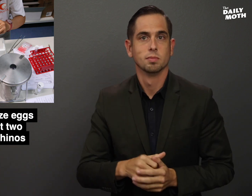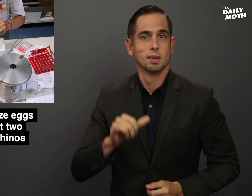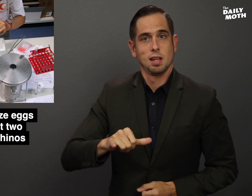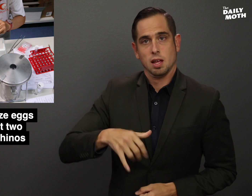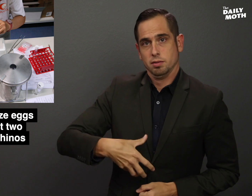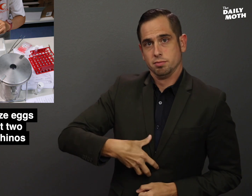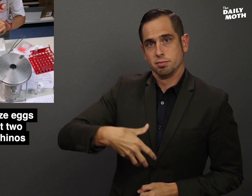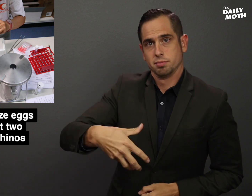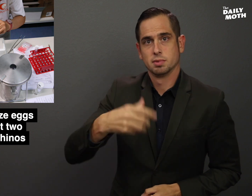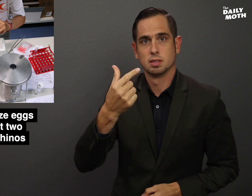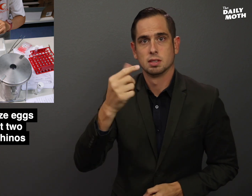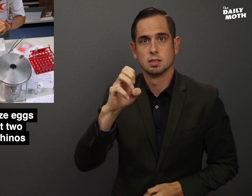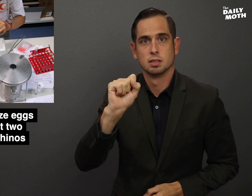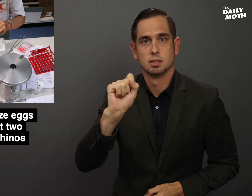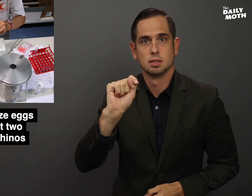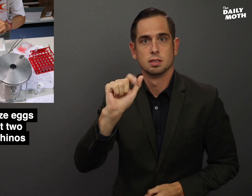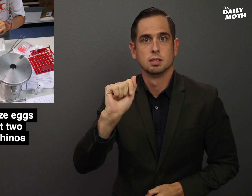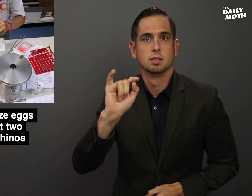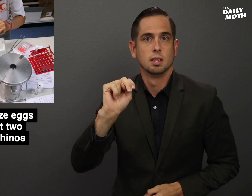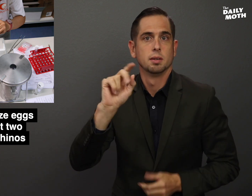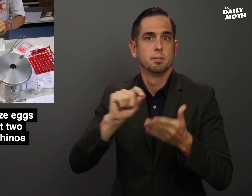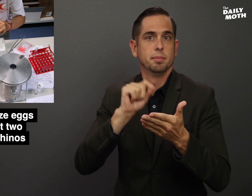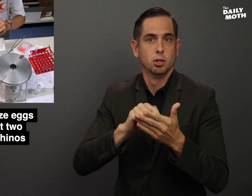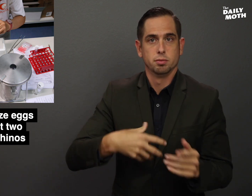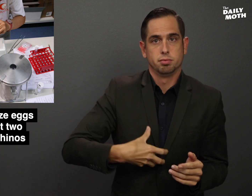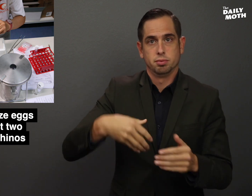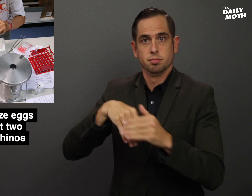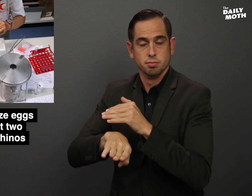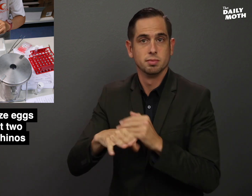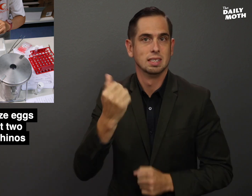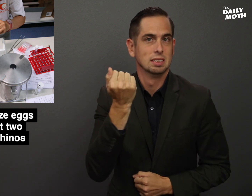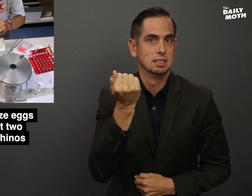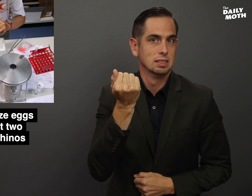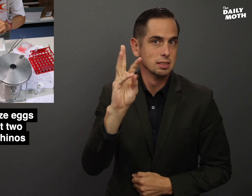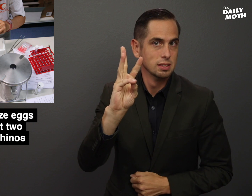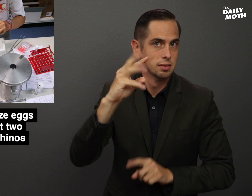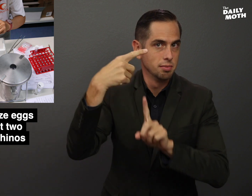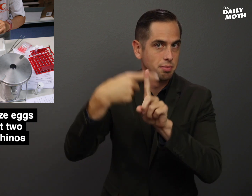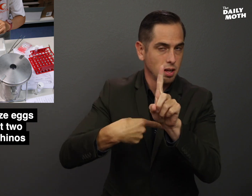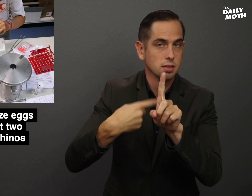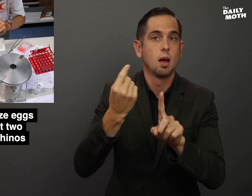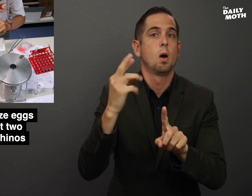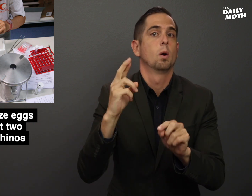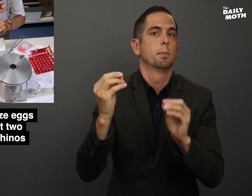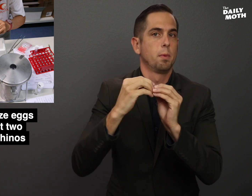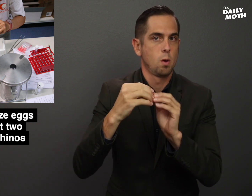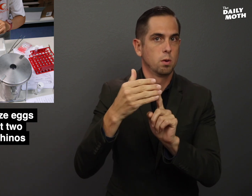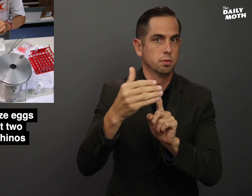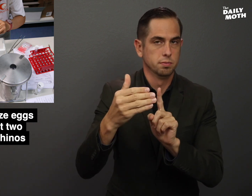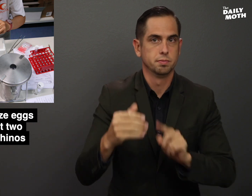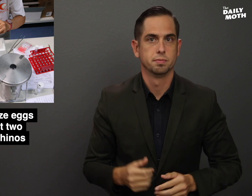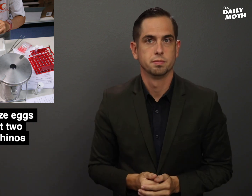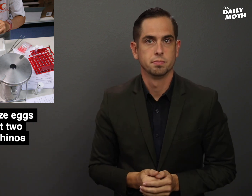The gestation period is 16 months or more.